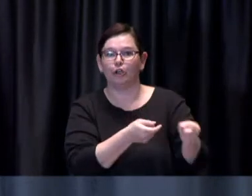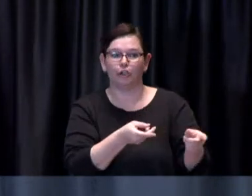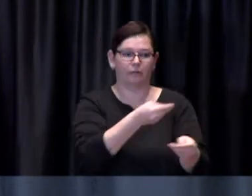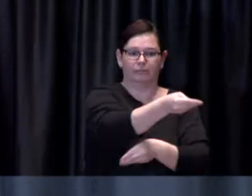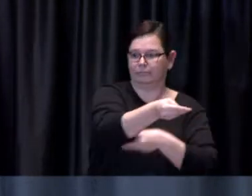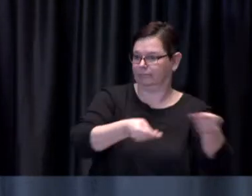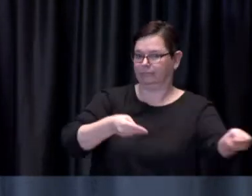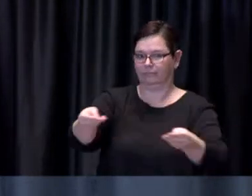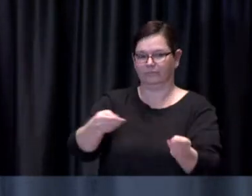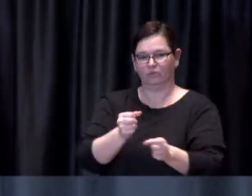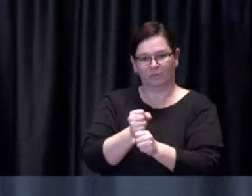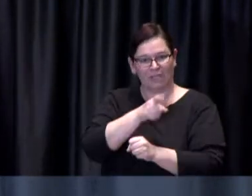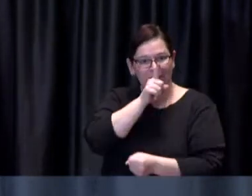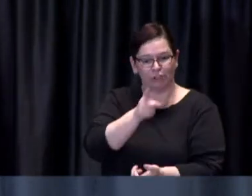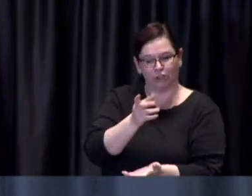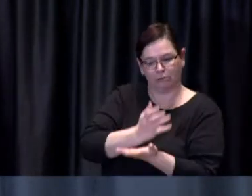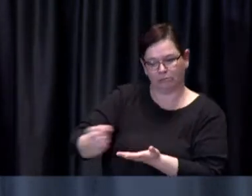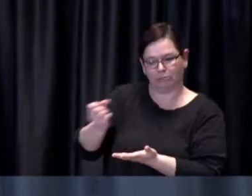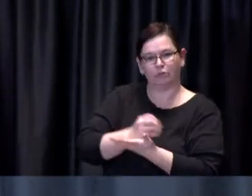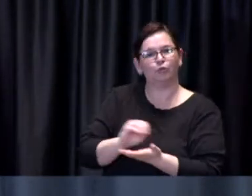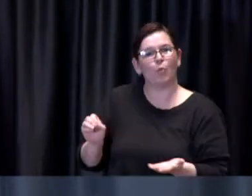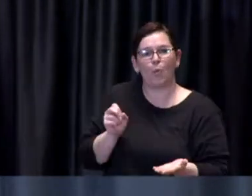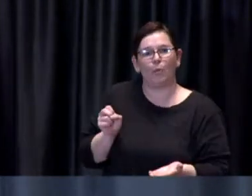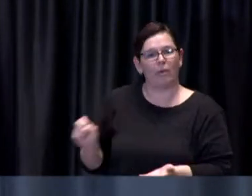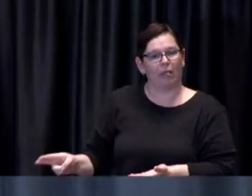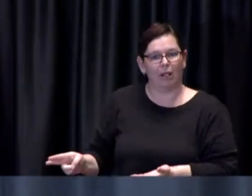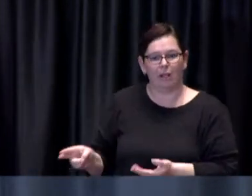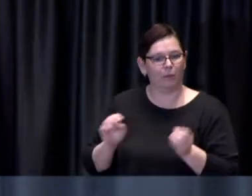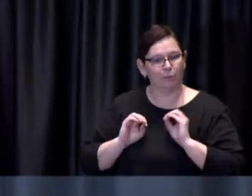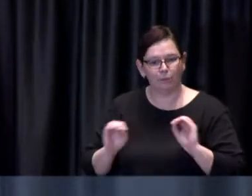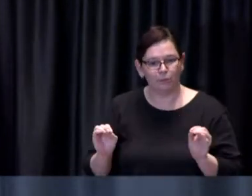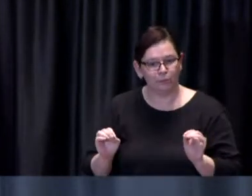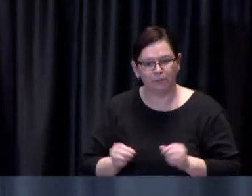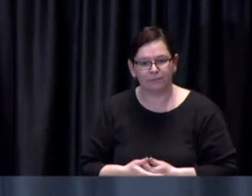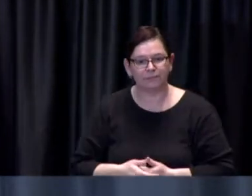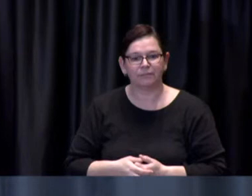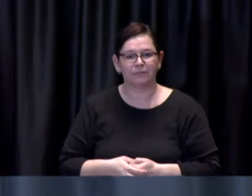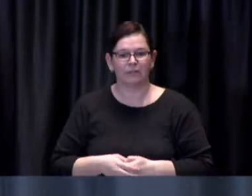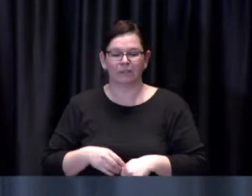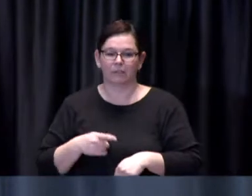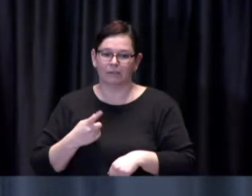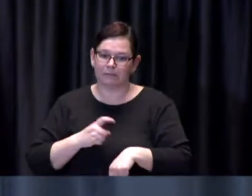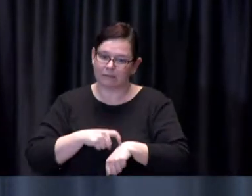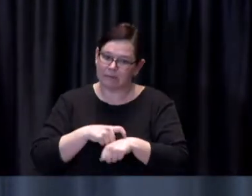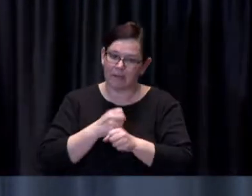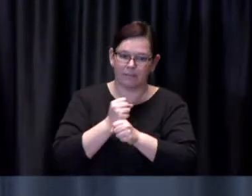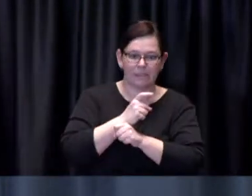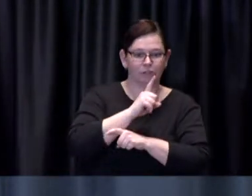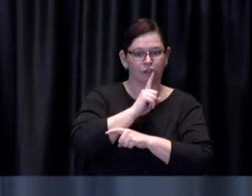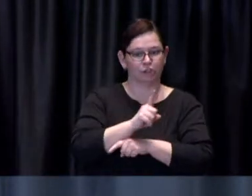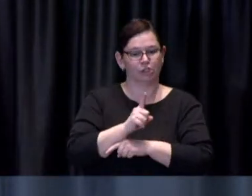I want to thank each and every client, who arrives for their confirmed appointment no earlier than 15 minutes prior.